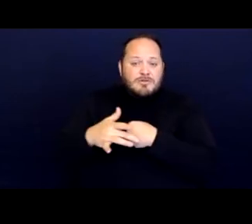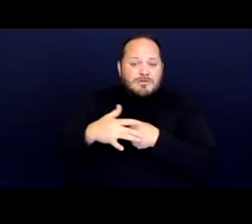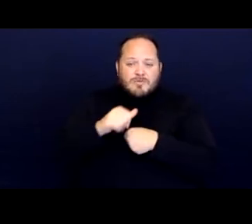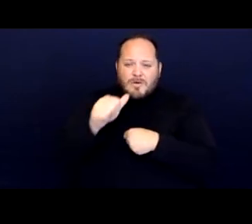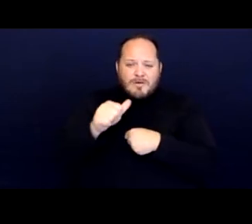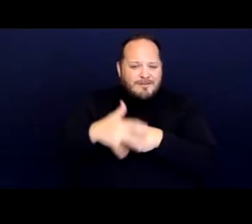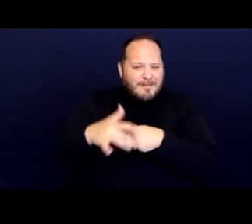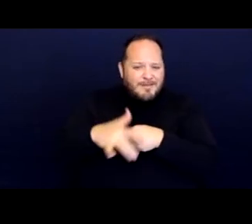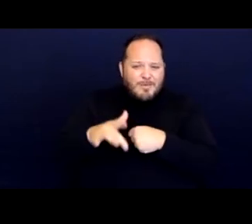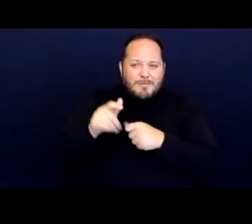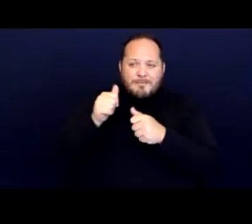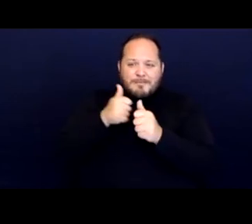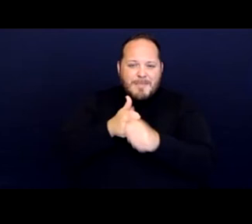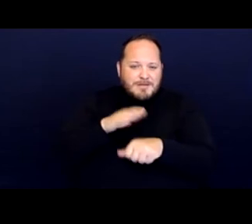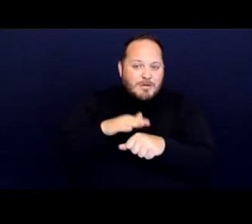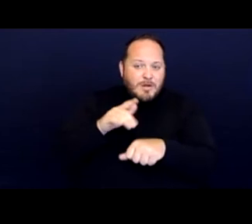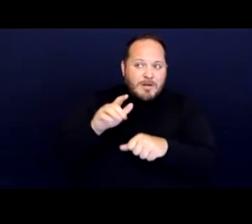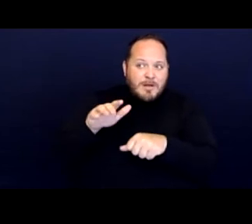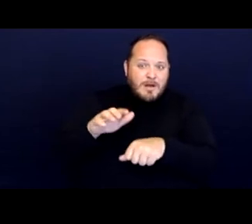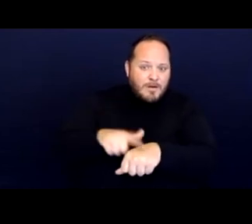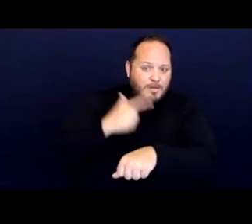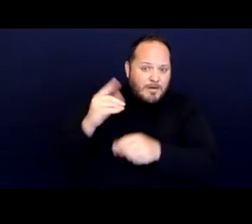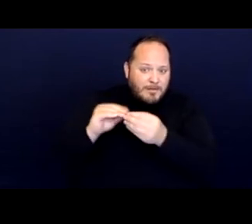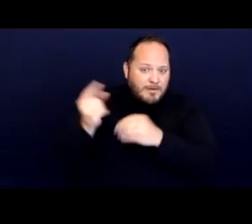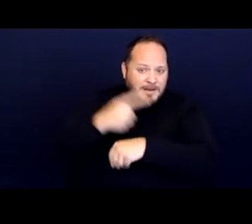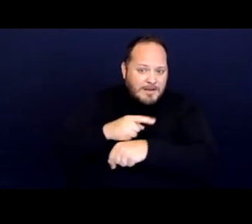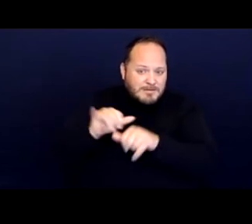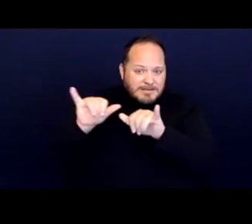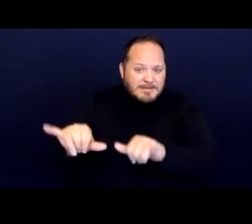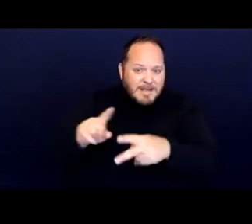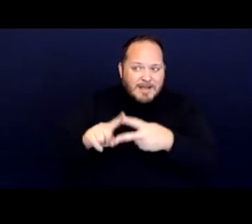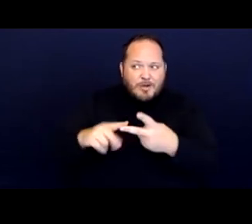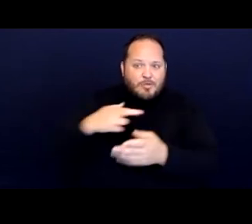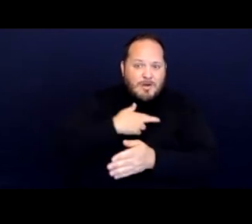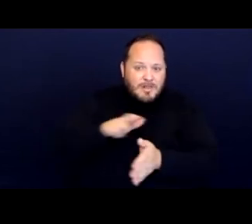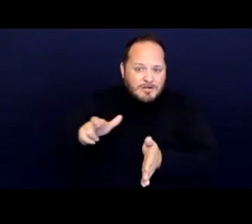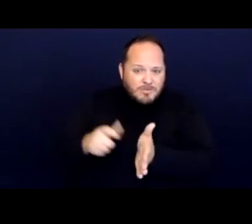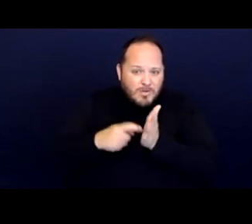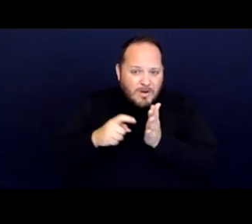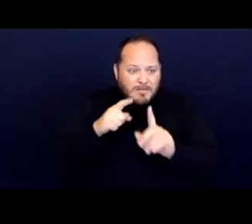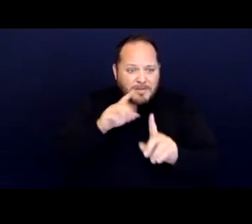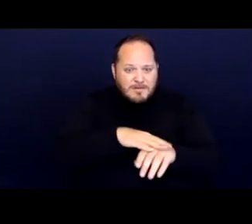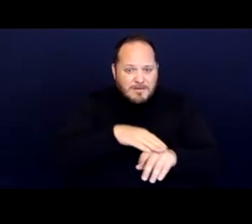and religious observation requirements. But I think advocates have been in